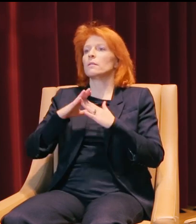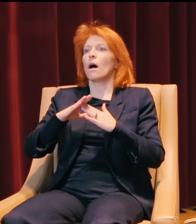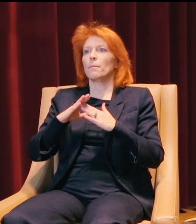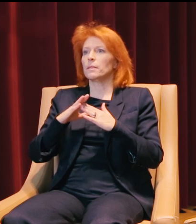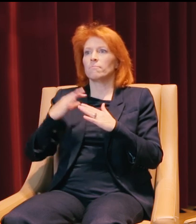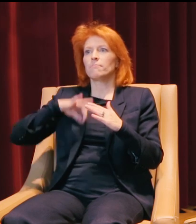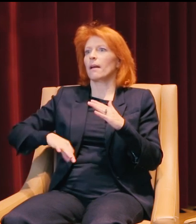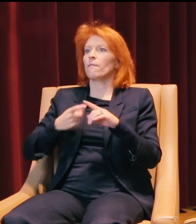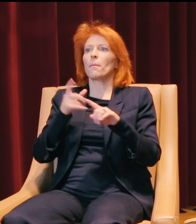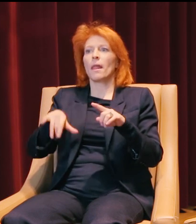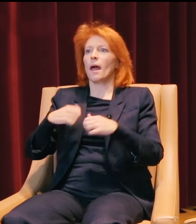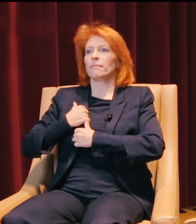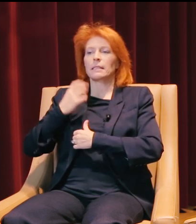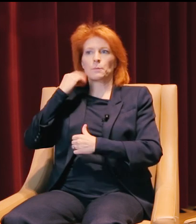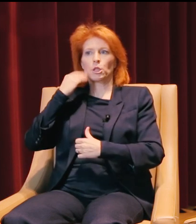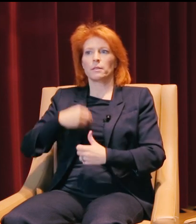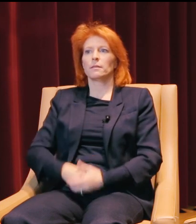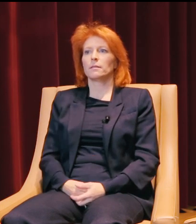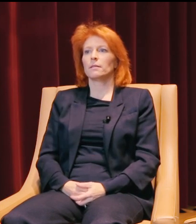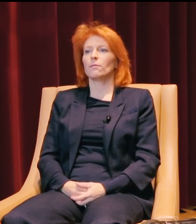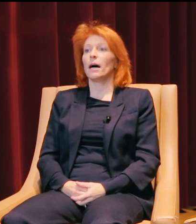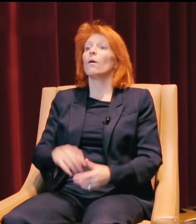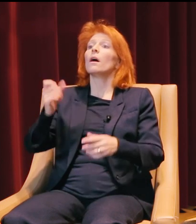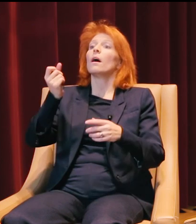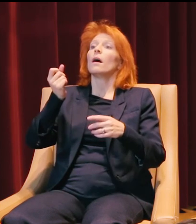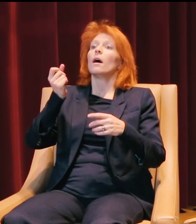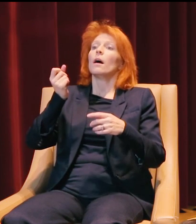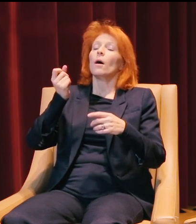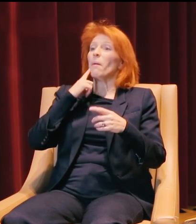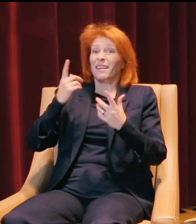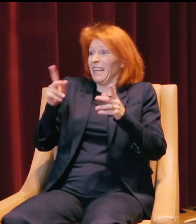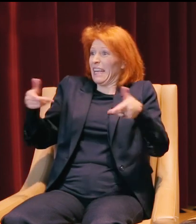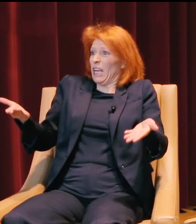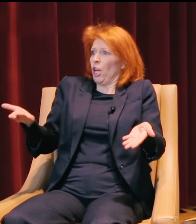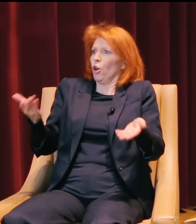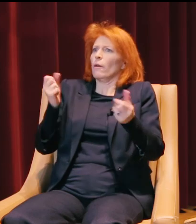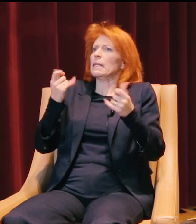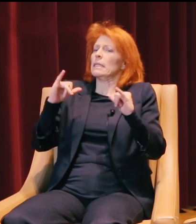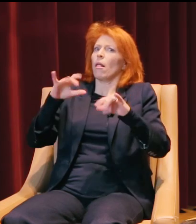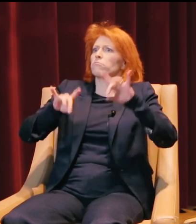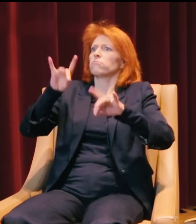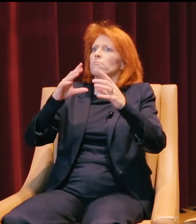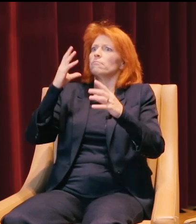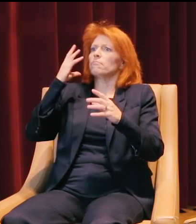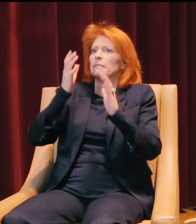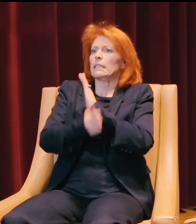that I had from that experience. But even in the civilian world you can still obtain those skills. Absolutely.